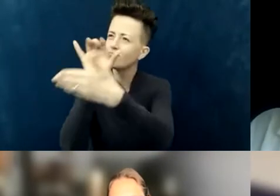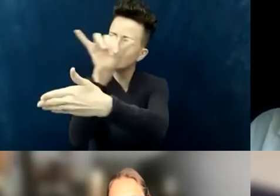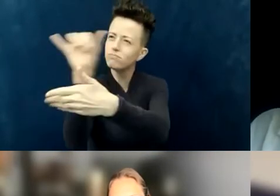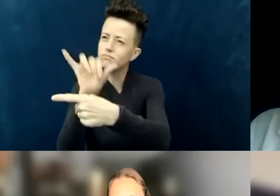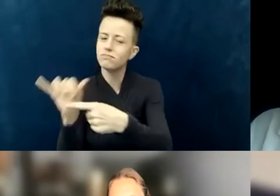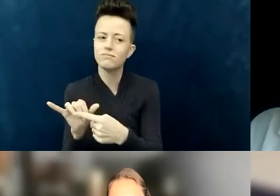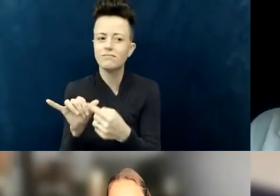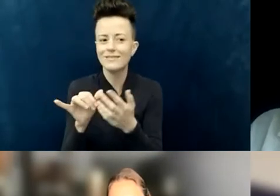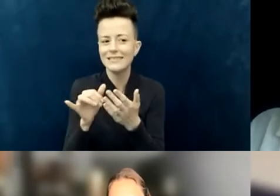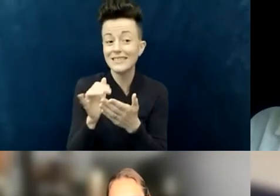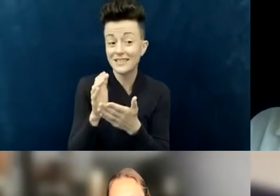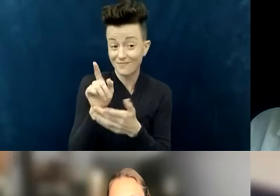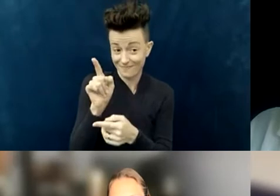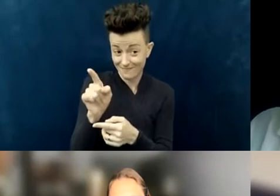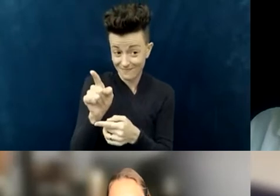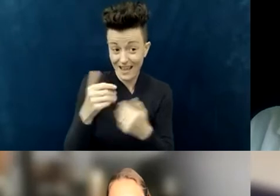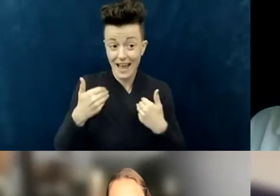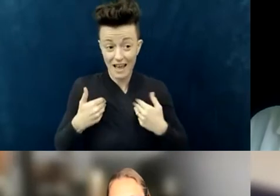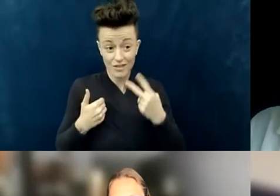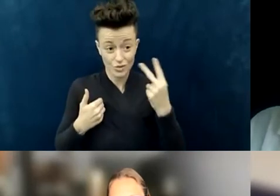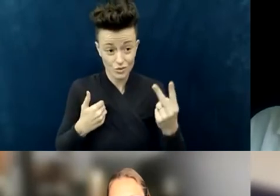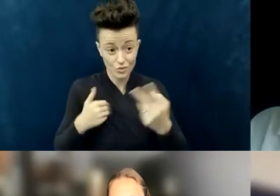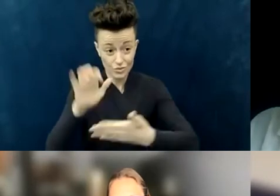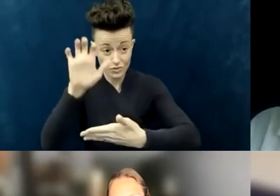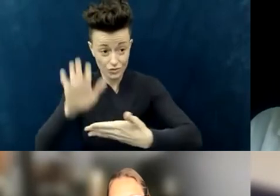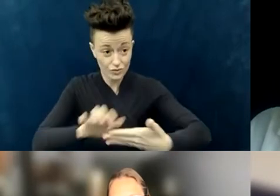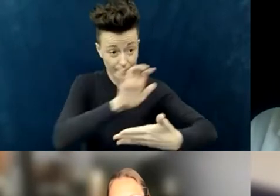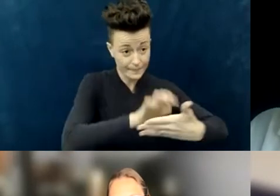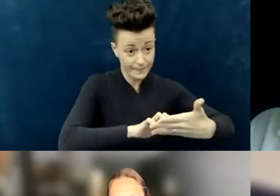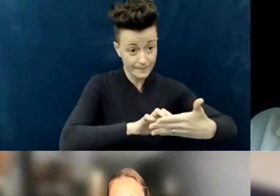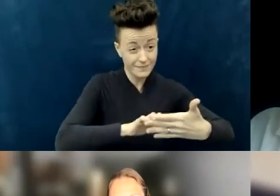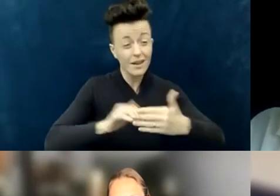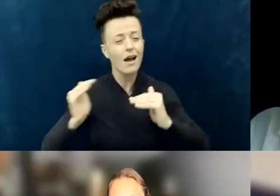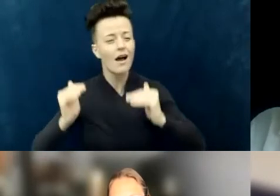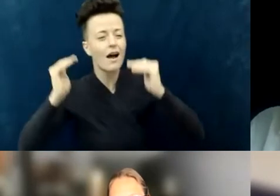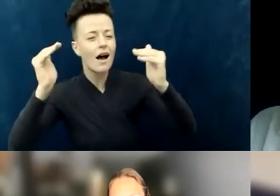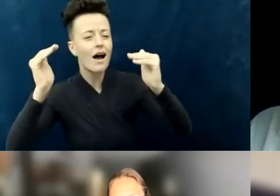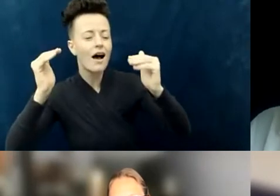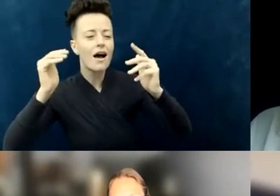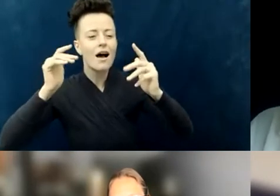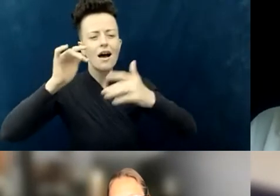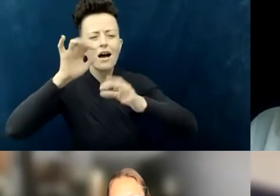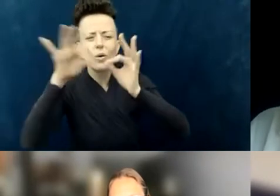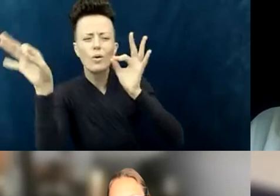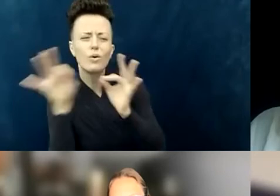one that is for the pastors, and one is for the average person who maybe is not even college-educated?